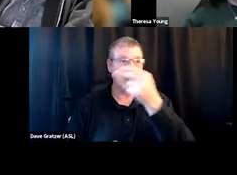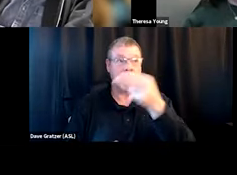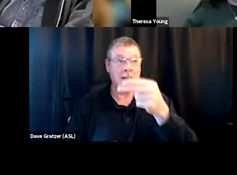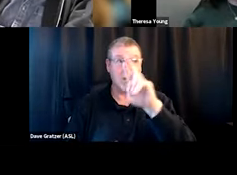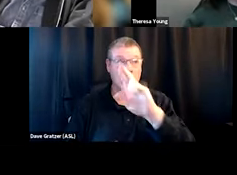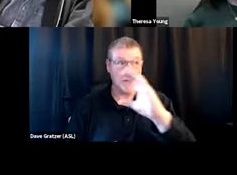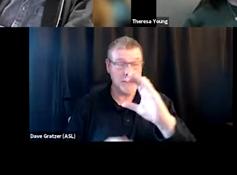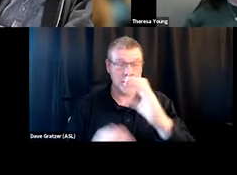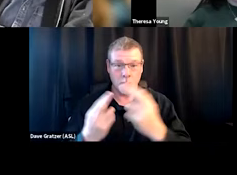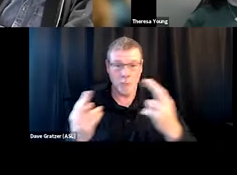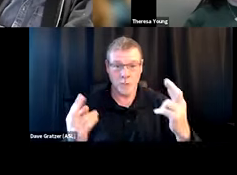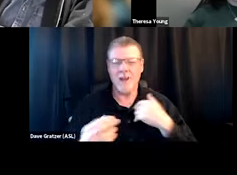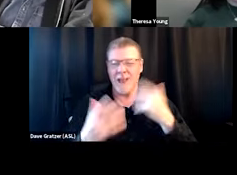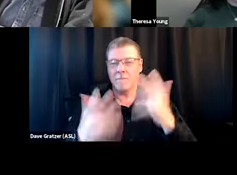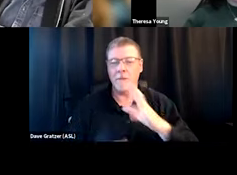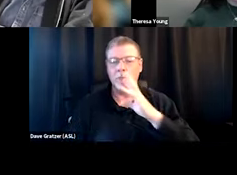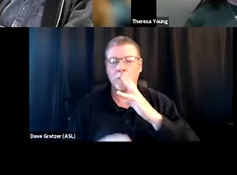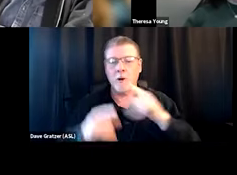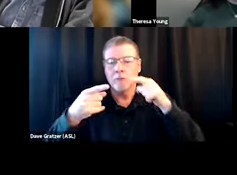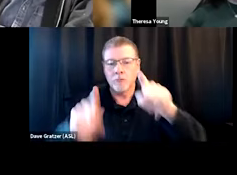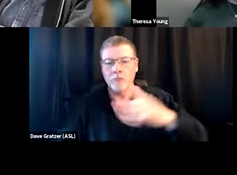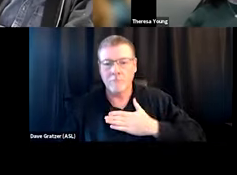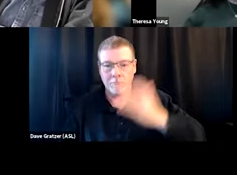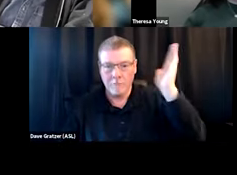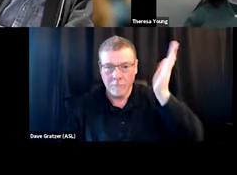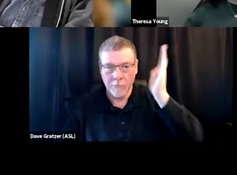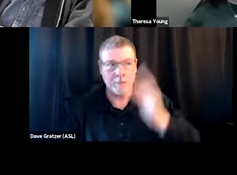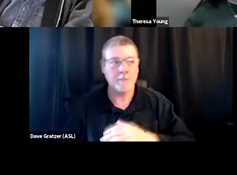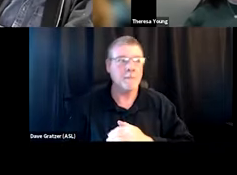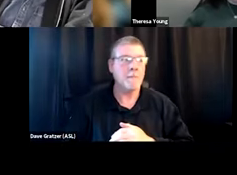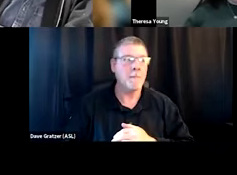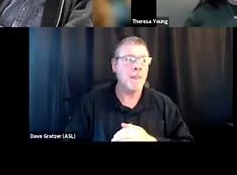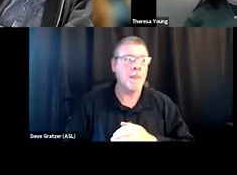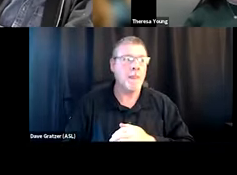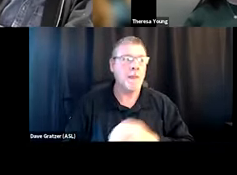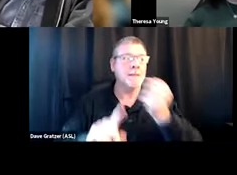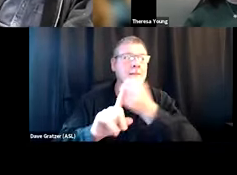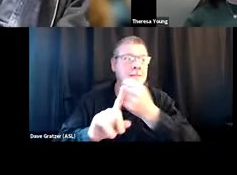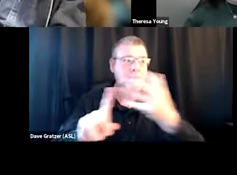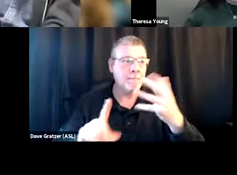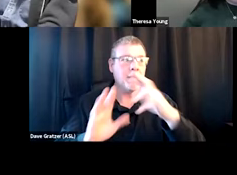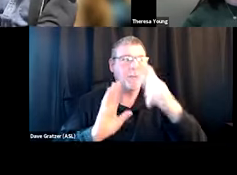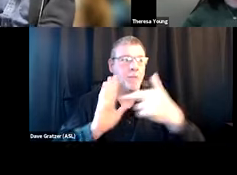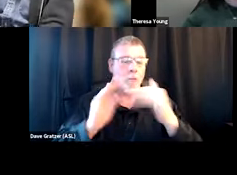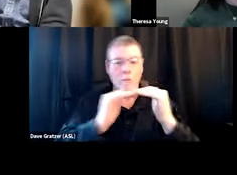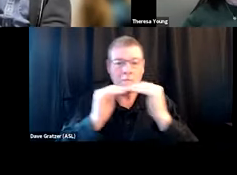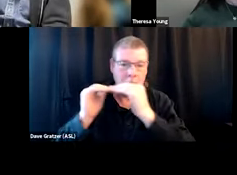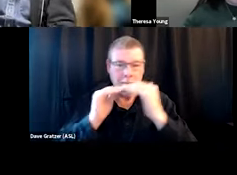Some of them I referenced during the presentation, about expanding peer roles, about boosting the power of harm reduction,